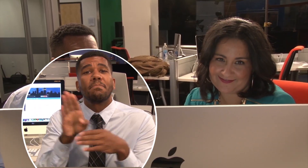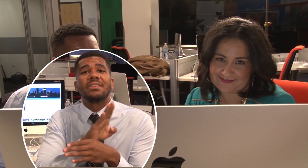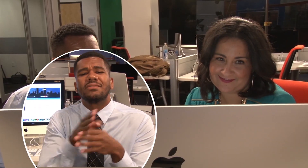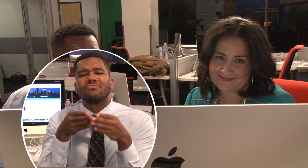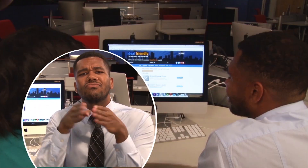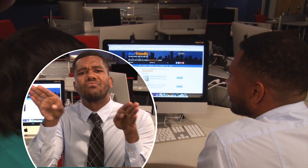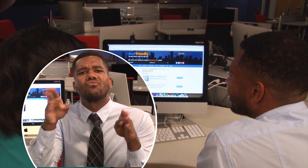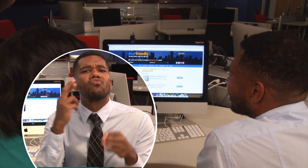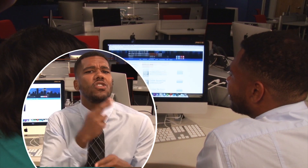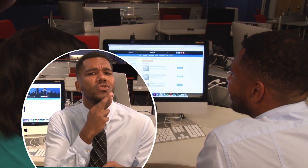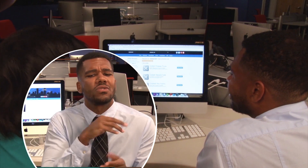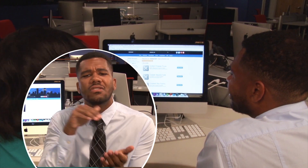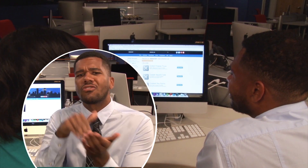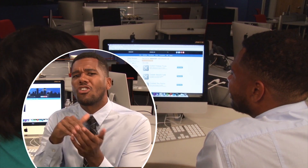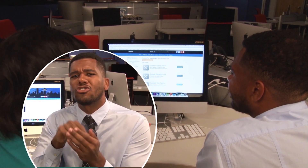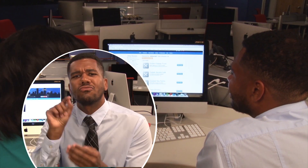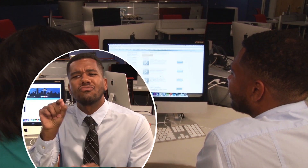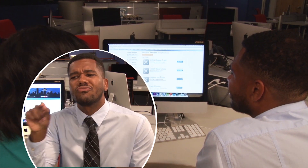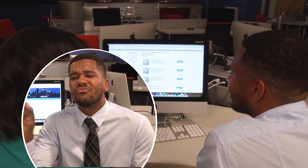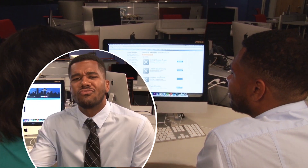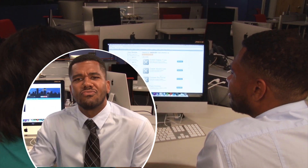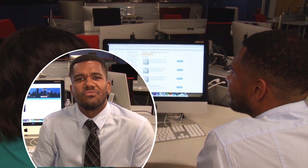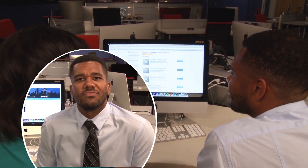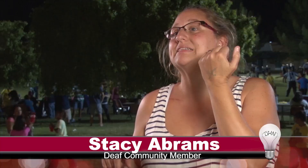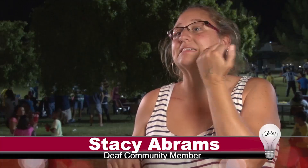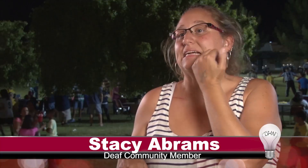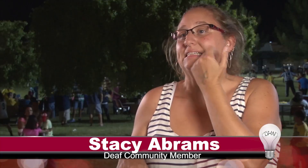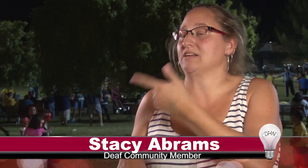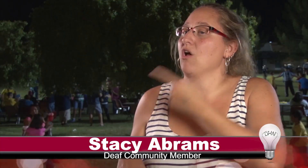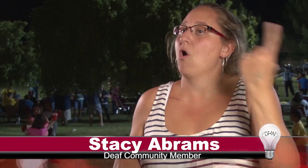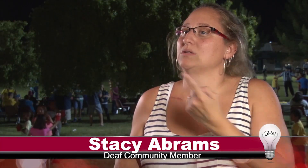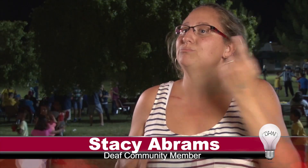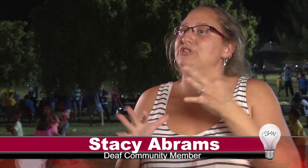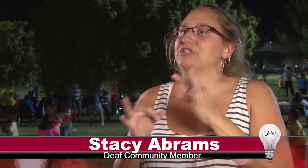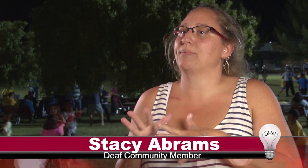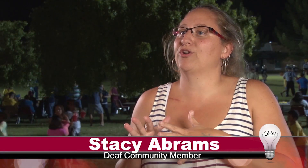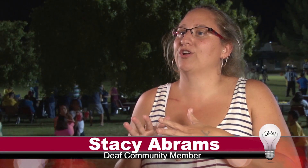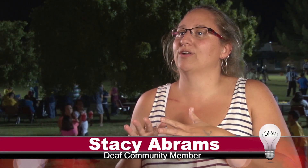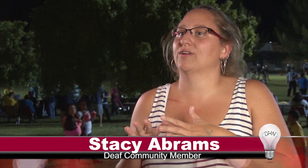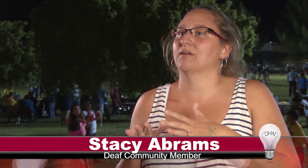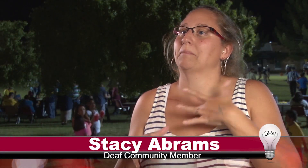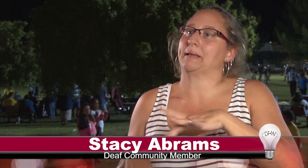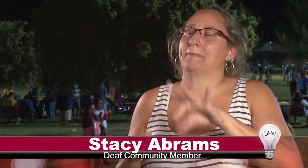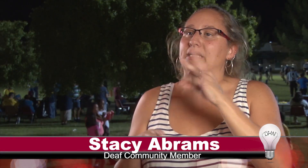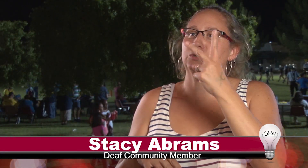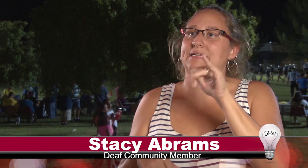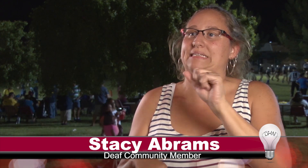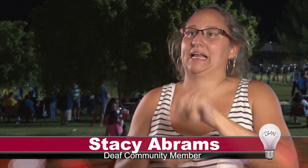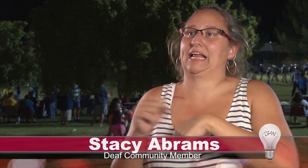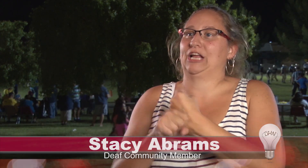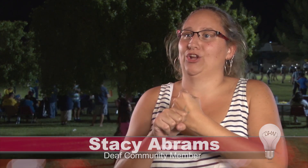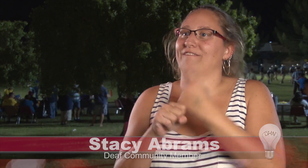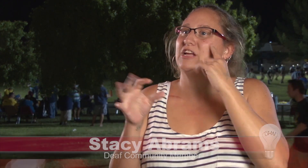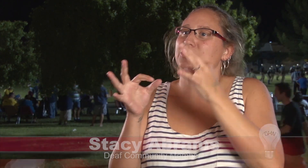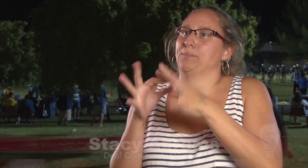of businesses range from restaurants to doctors. Stacy: “The dentist I go to always picks two days a year to have interpreters. On those